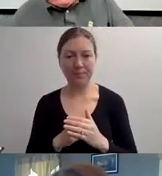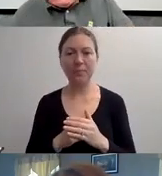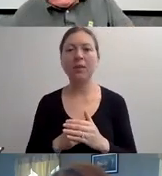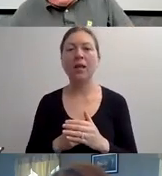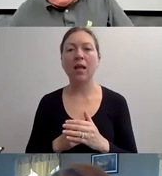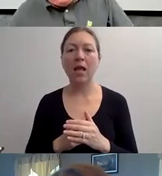THIS PERSON."